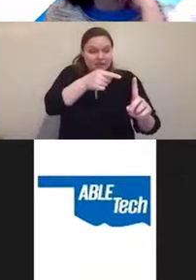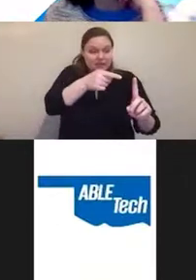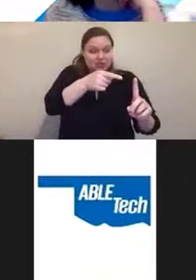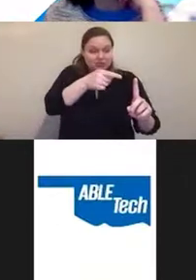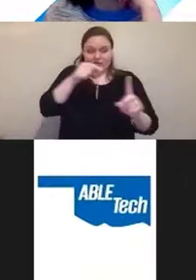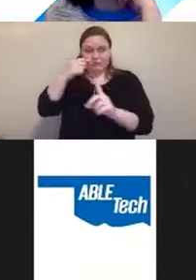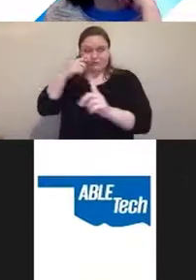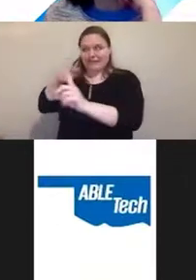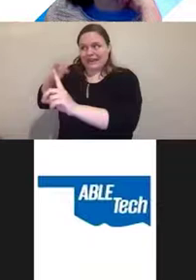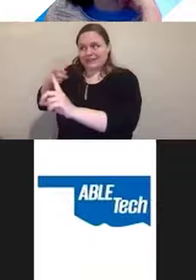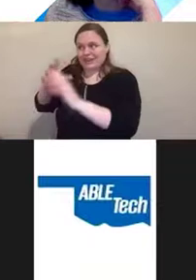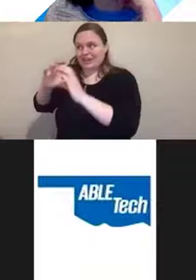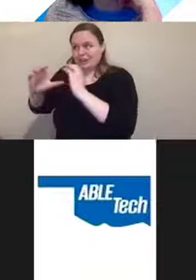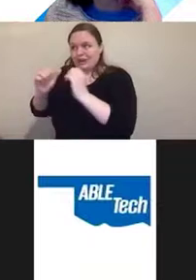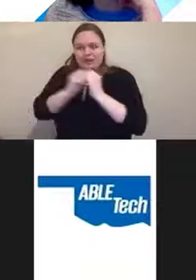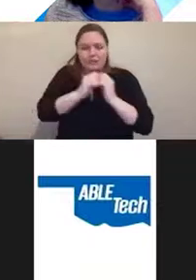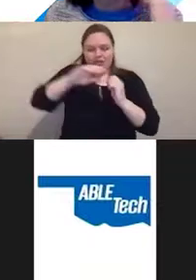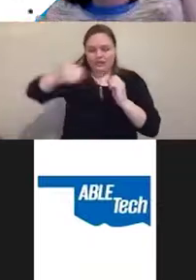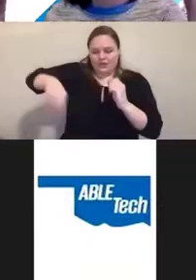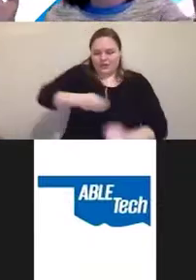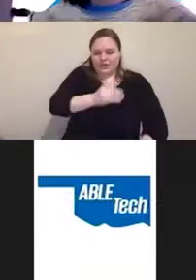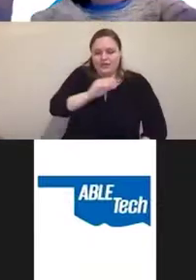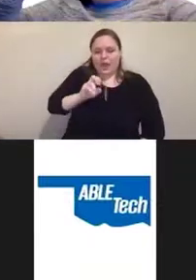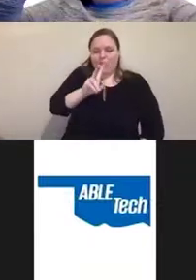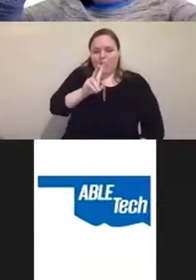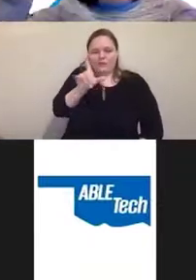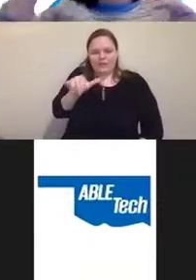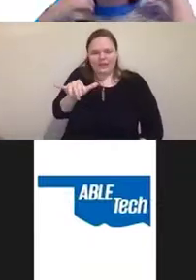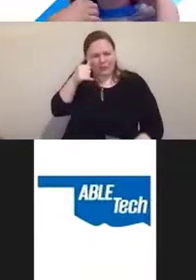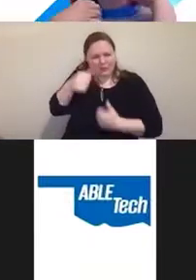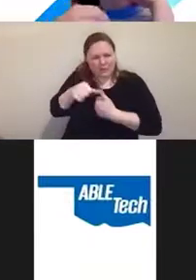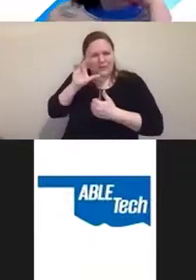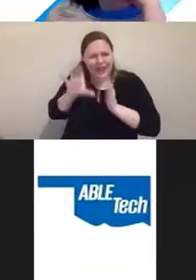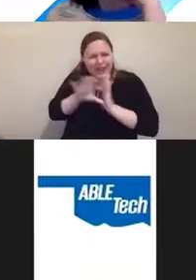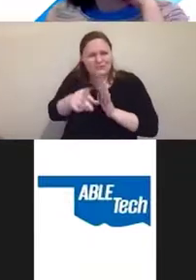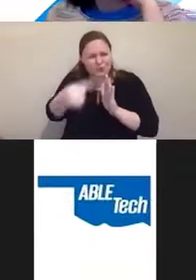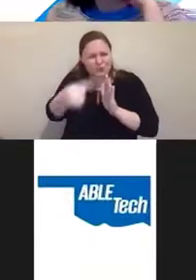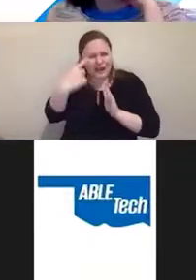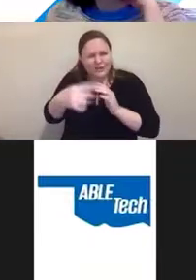We took that, that's the image from when I was explaining how